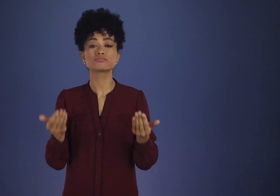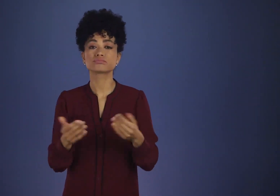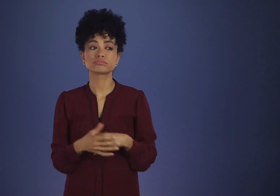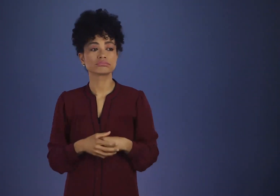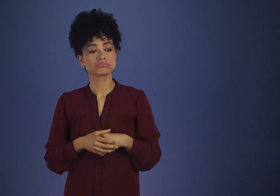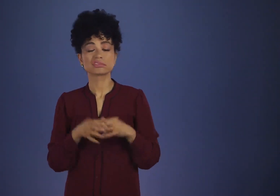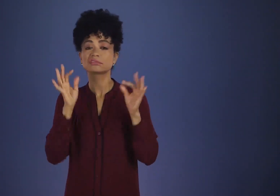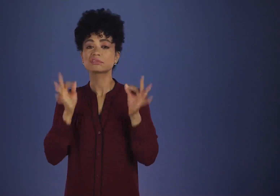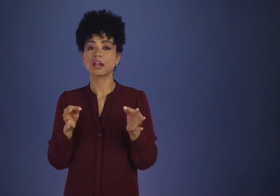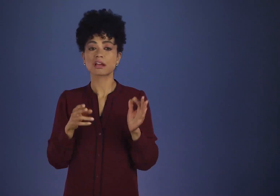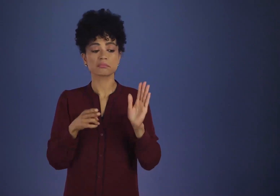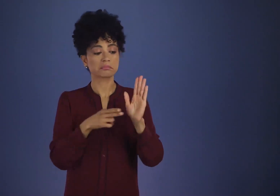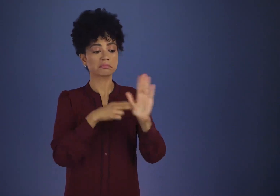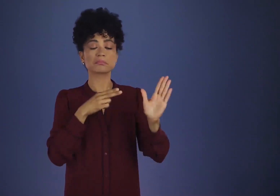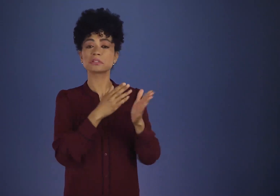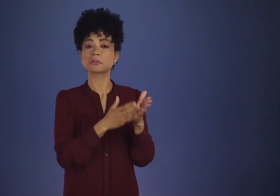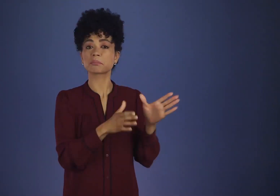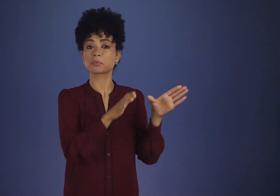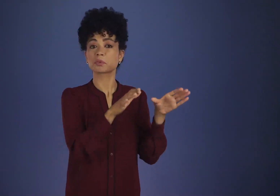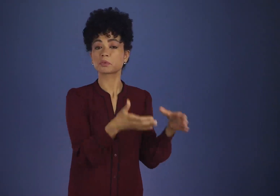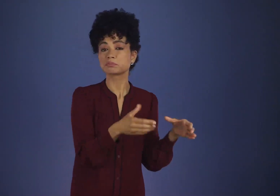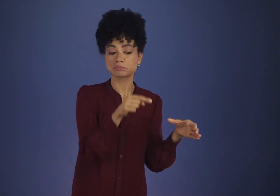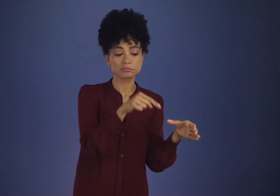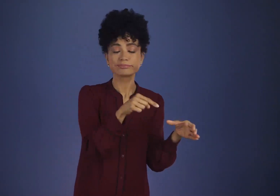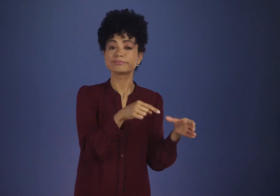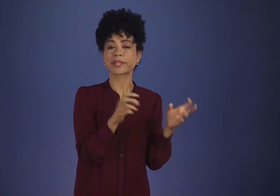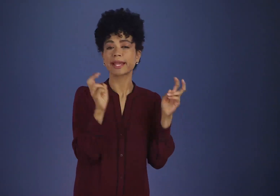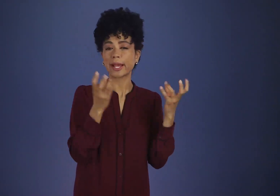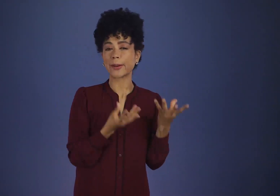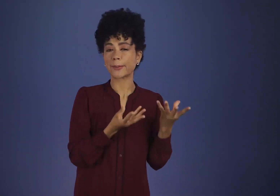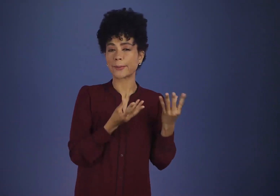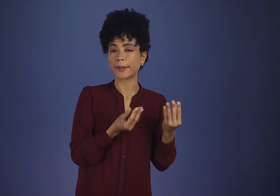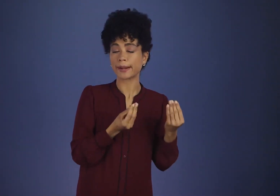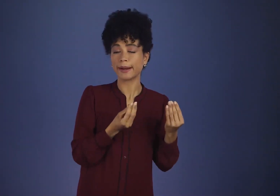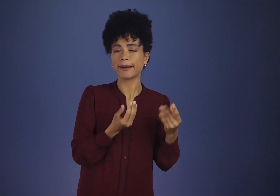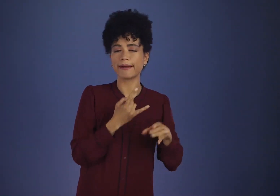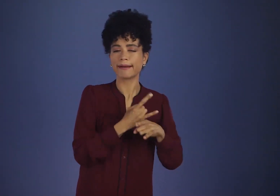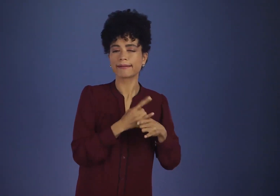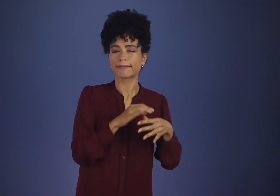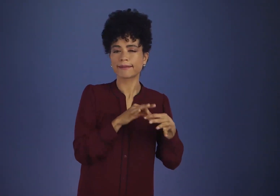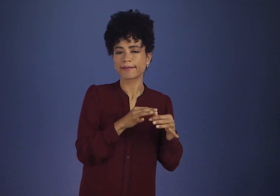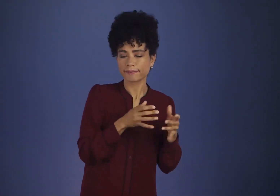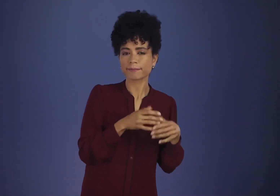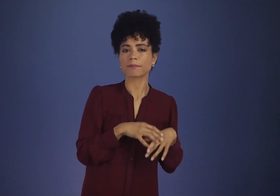There would be real danger should we commence to call some groups “wet,” others “dry,”